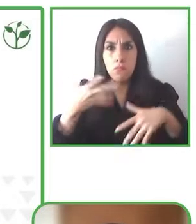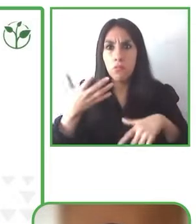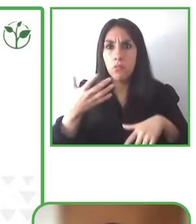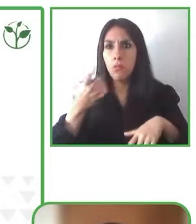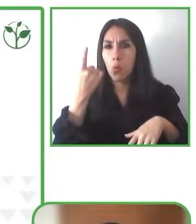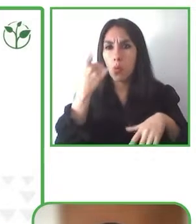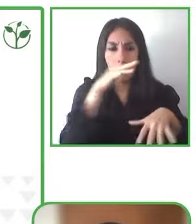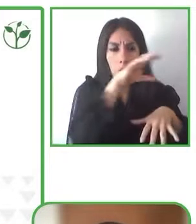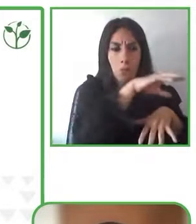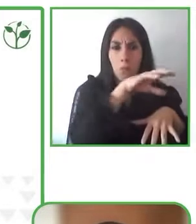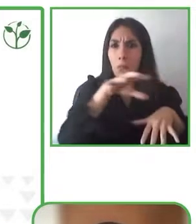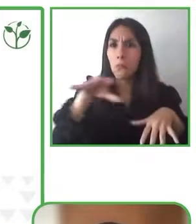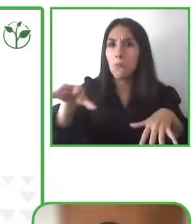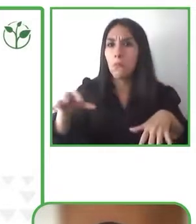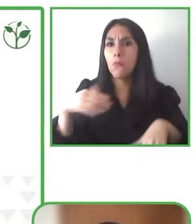display in a better way.